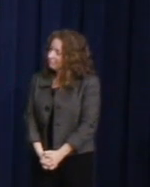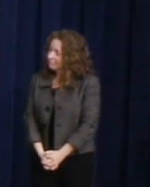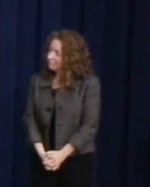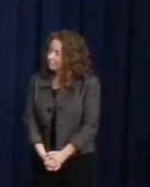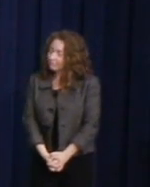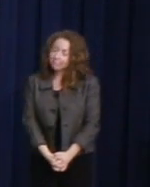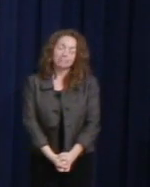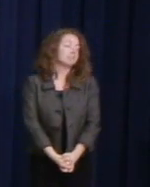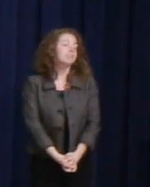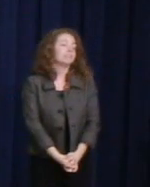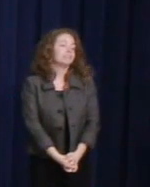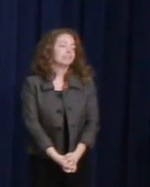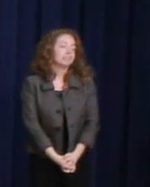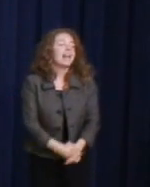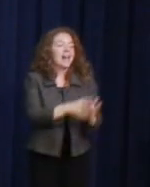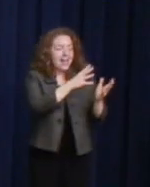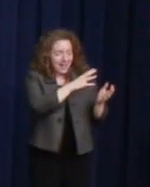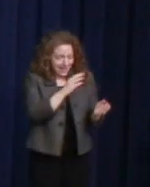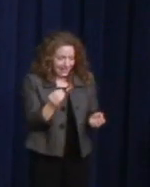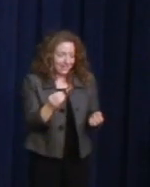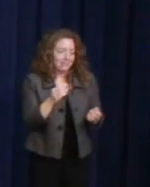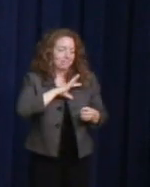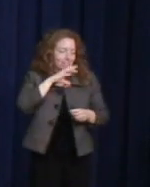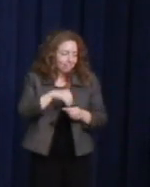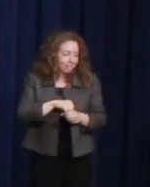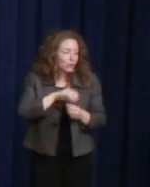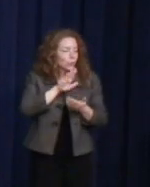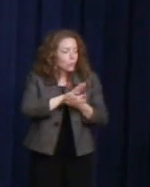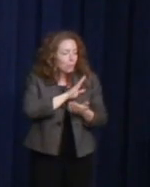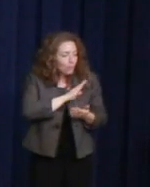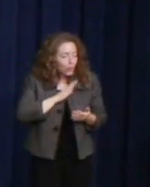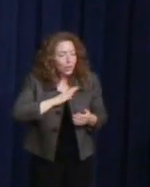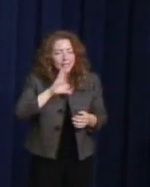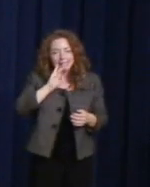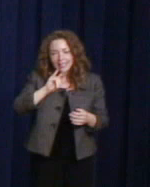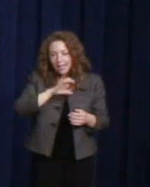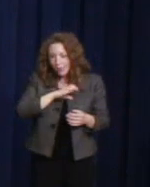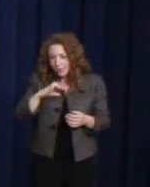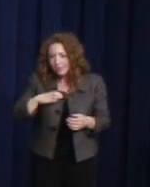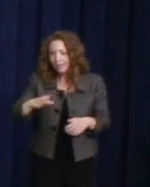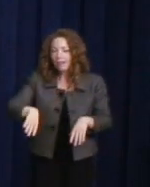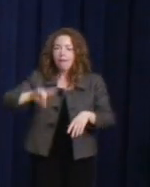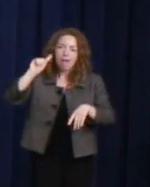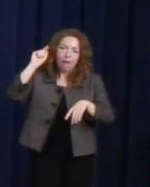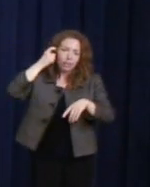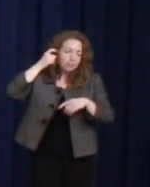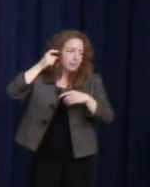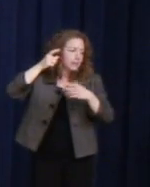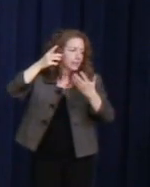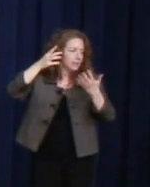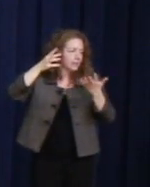and represent our interests on school boards, city councils, state houses, and as you've heard, in the halls of Congress.